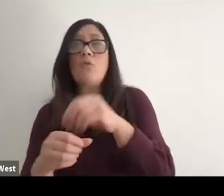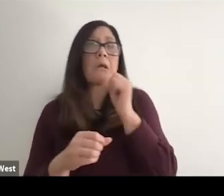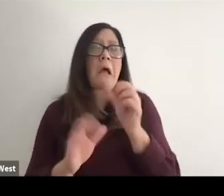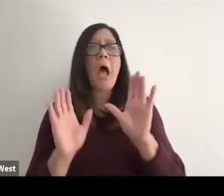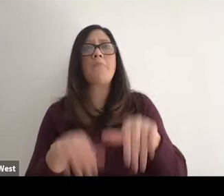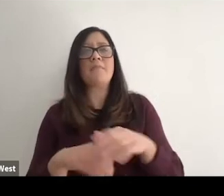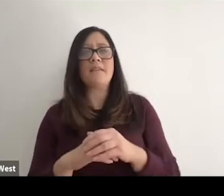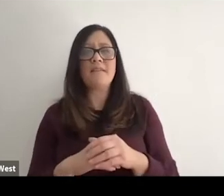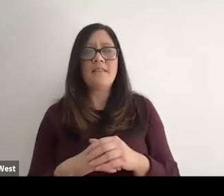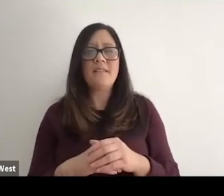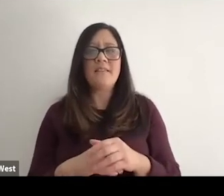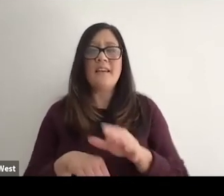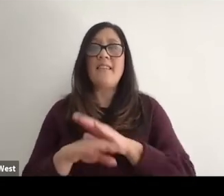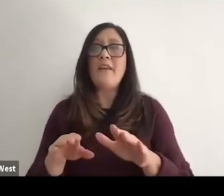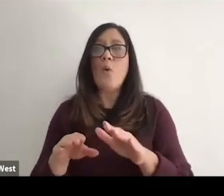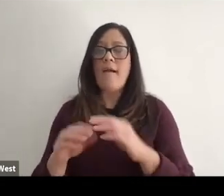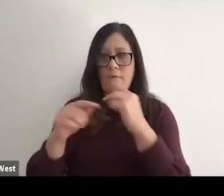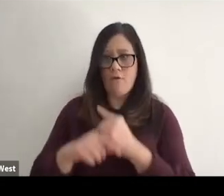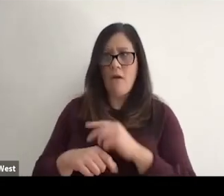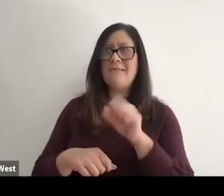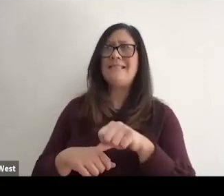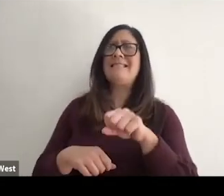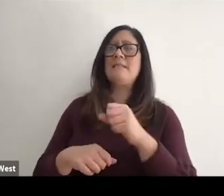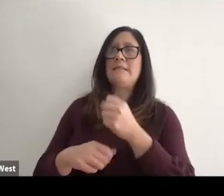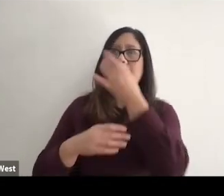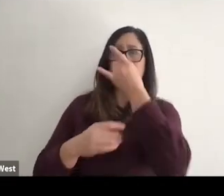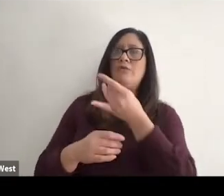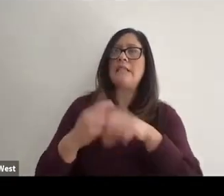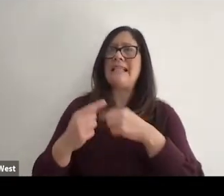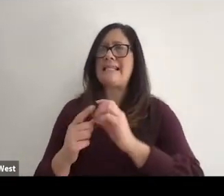to strongly claim their interest in them, go seek out the opportunities and I think